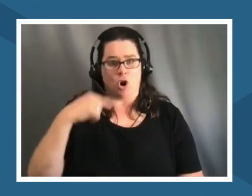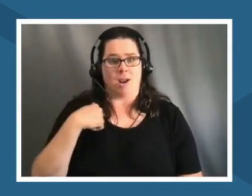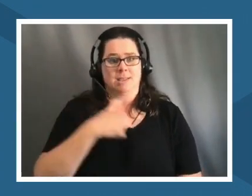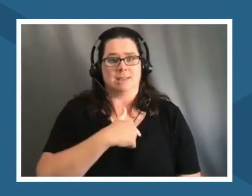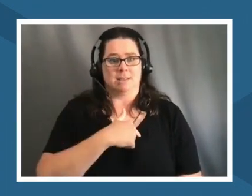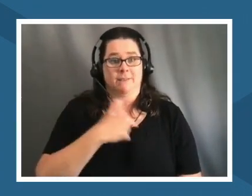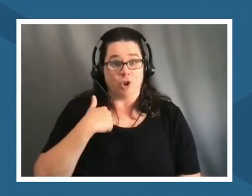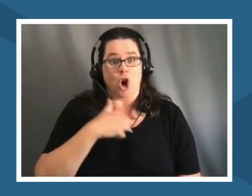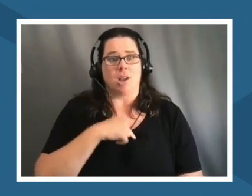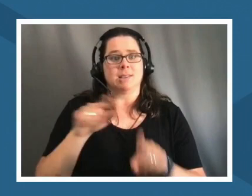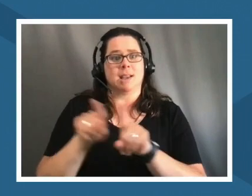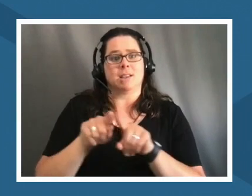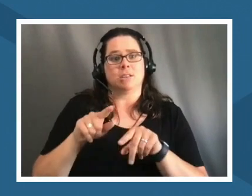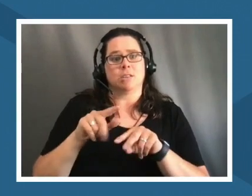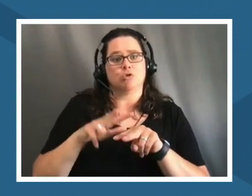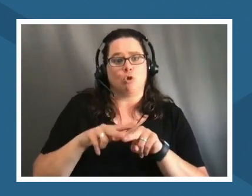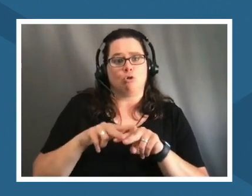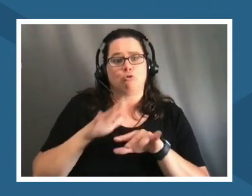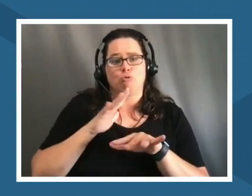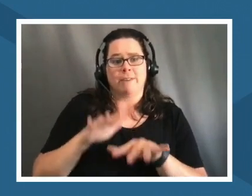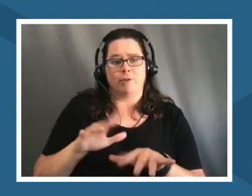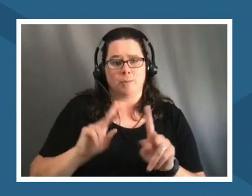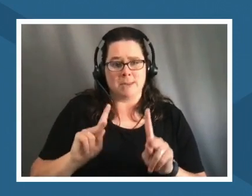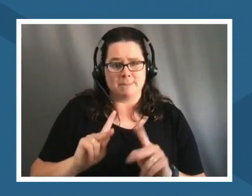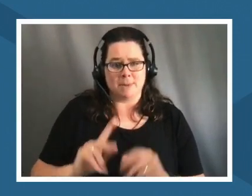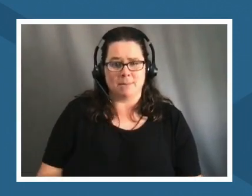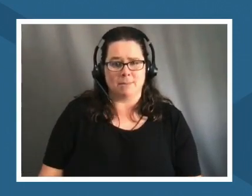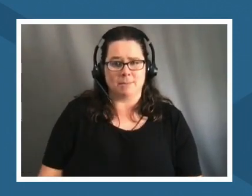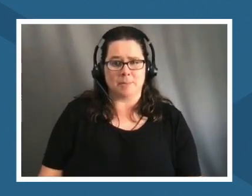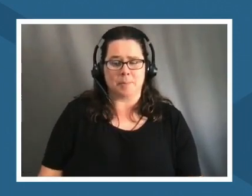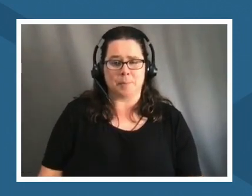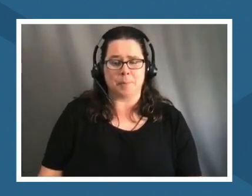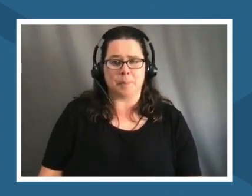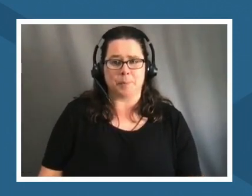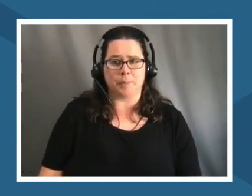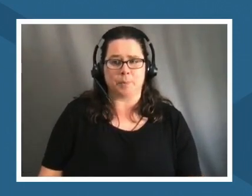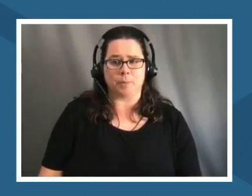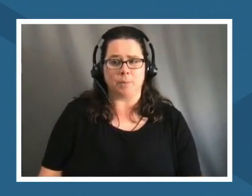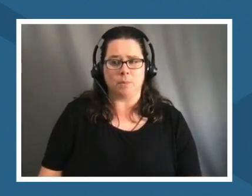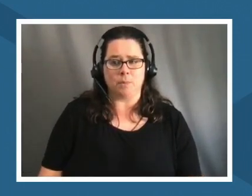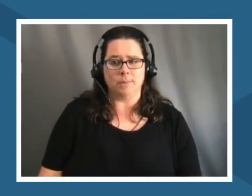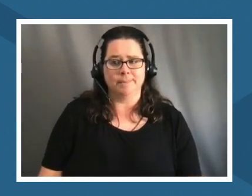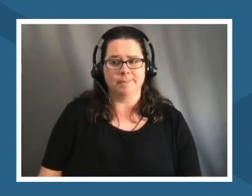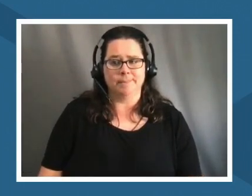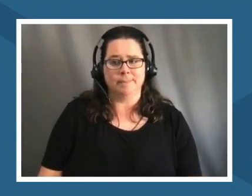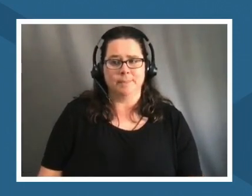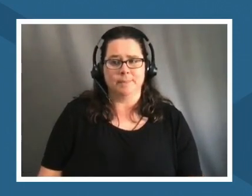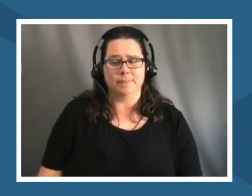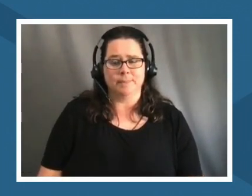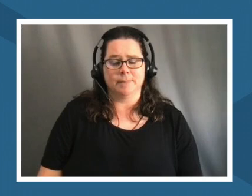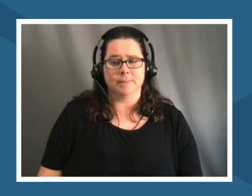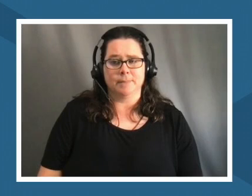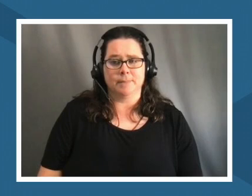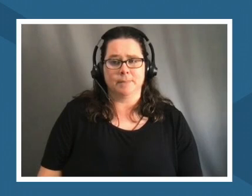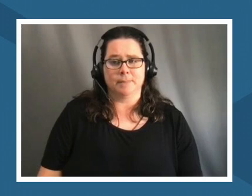river people um it because it's being exploited by